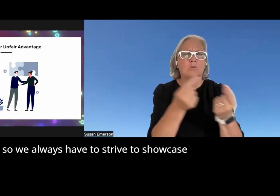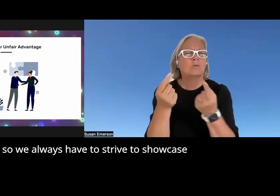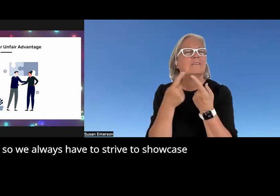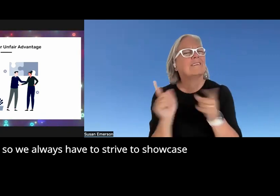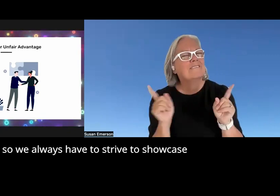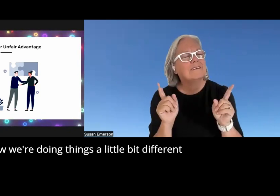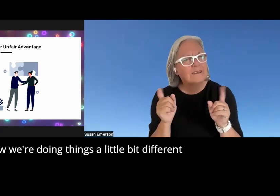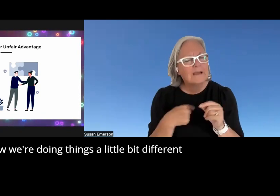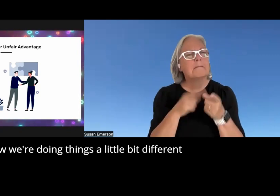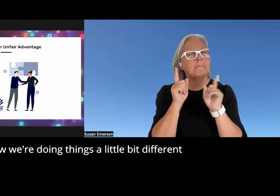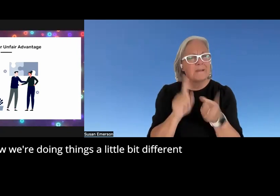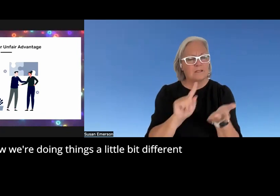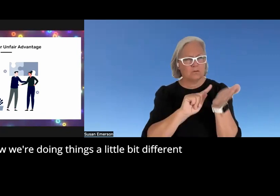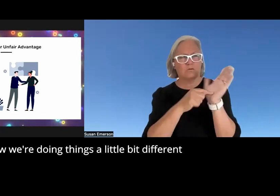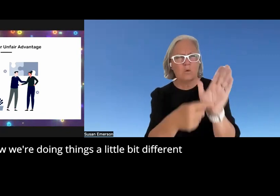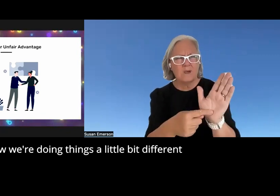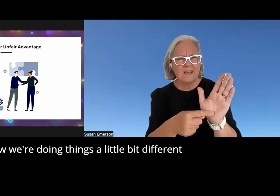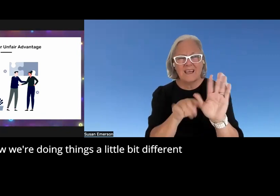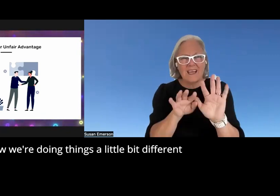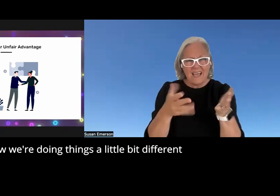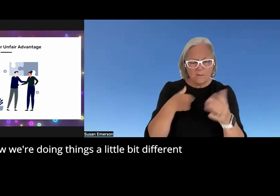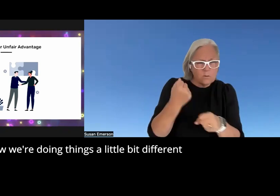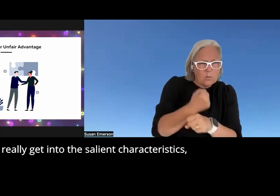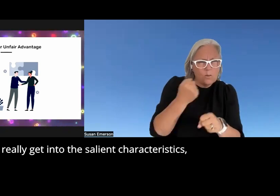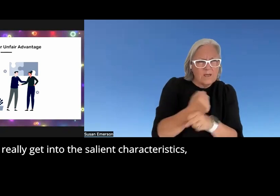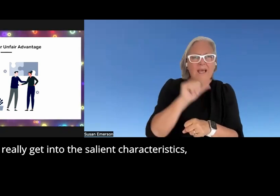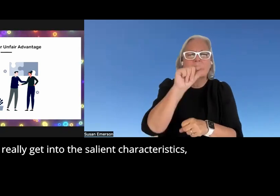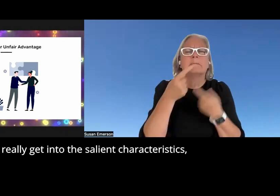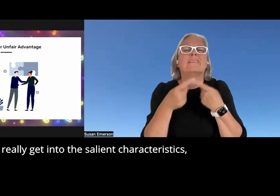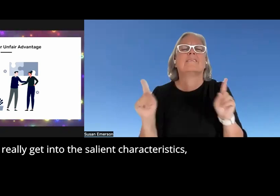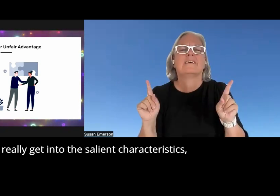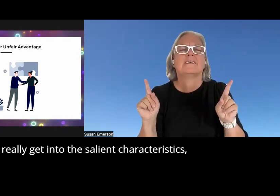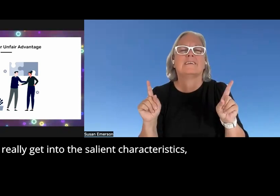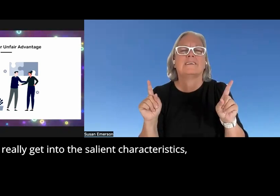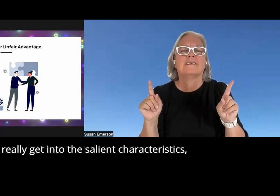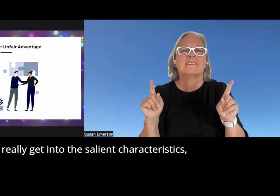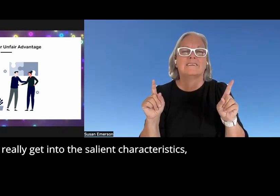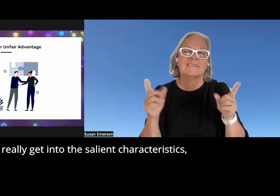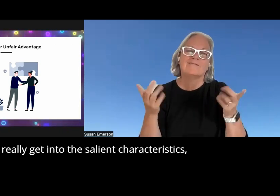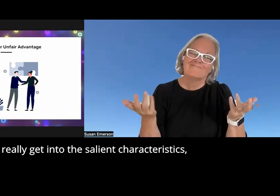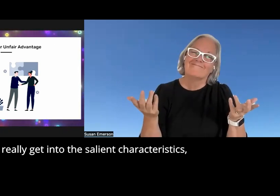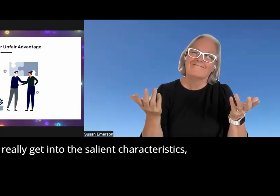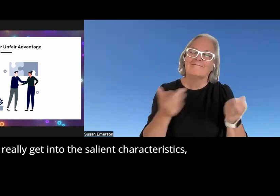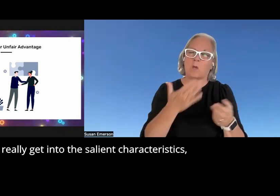strive to Showcase how we're doing things a little bit different and really get into the Salient